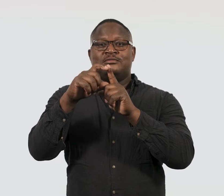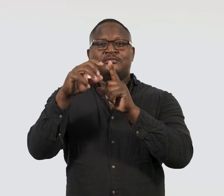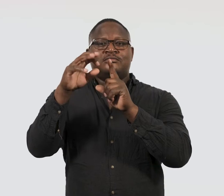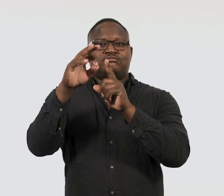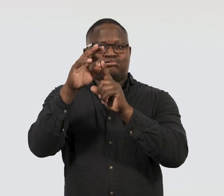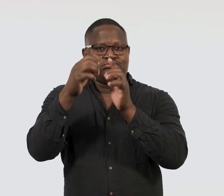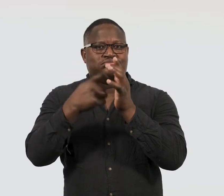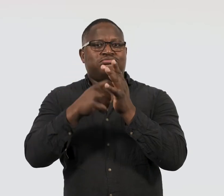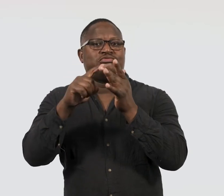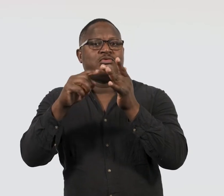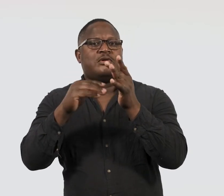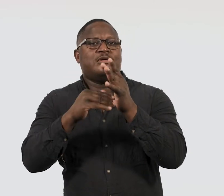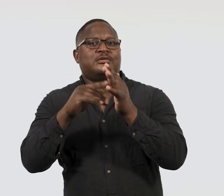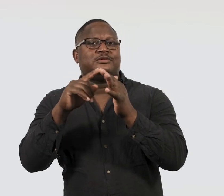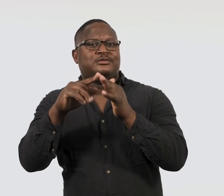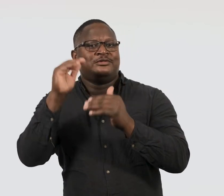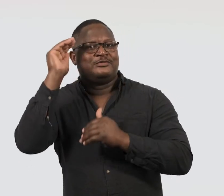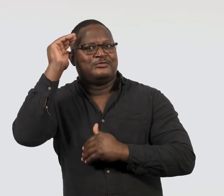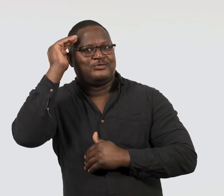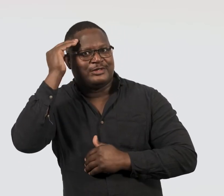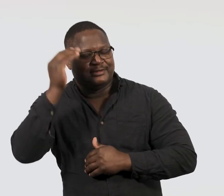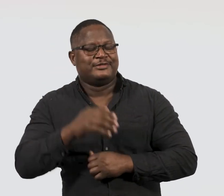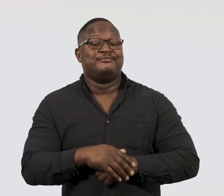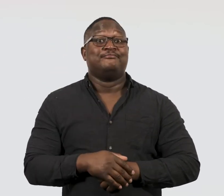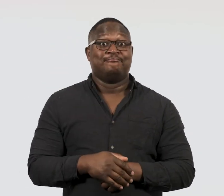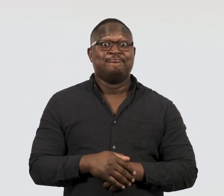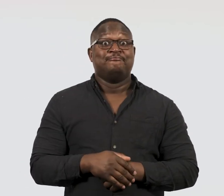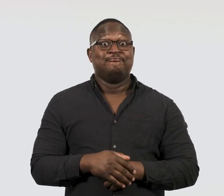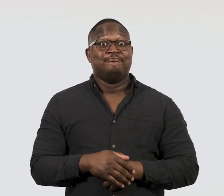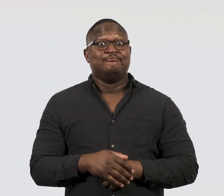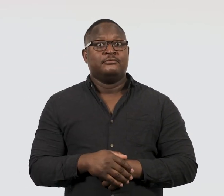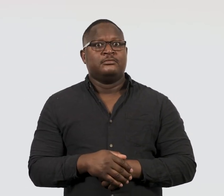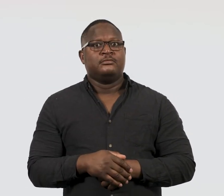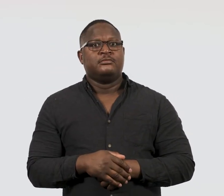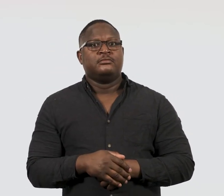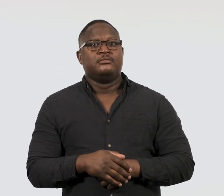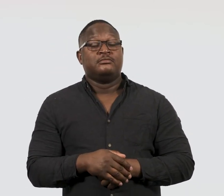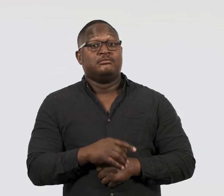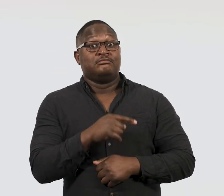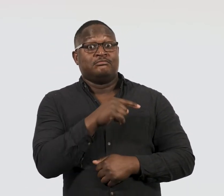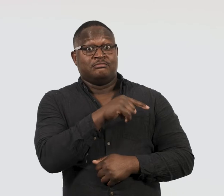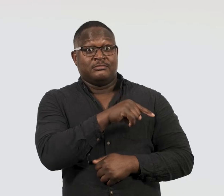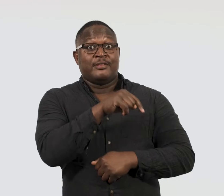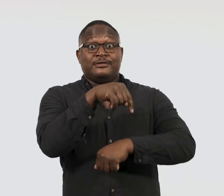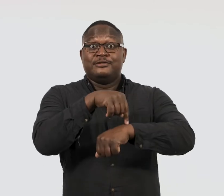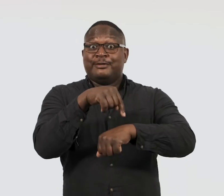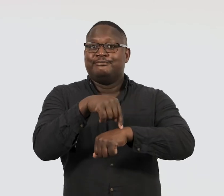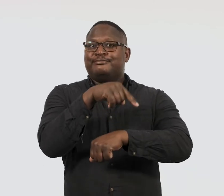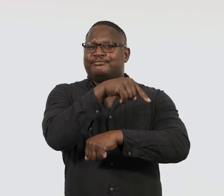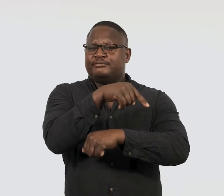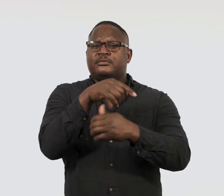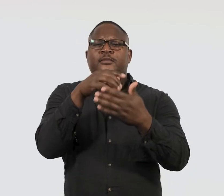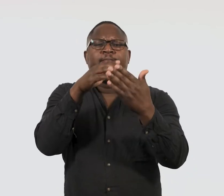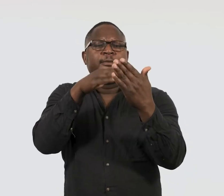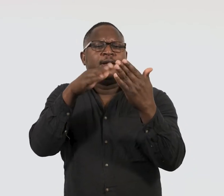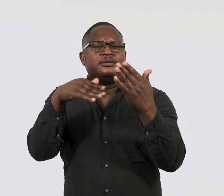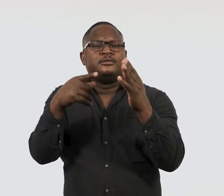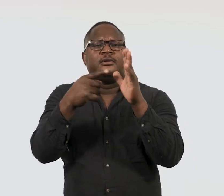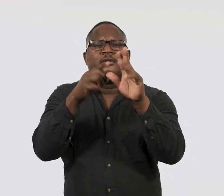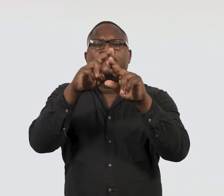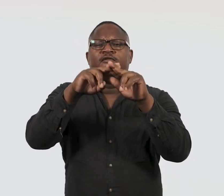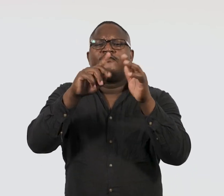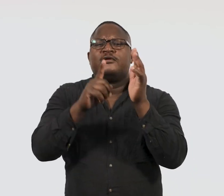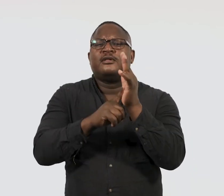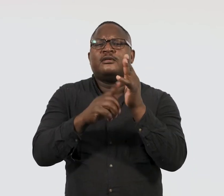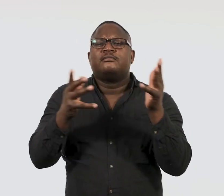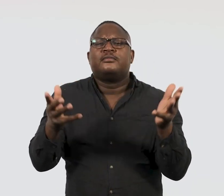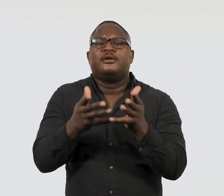This is Namatjira’s fifth time in the Archibald. He is also a finalist in this year’s Sulman Prize.